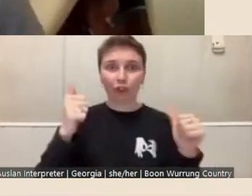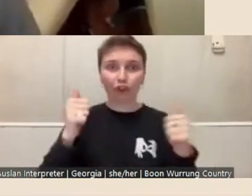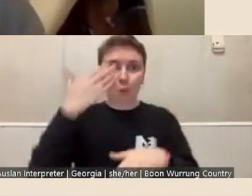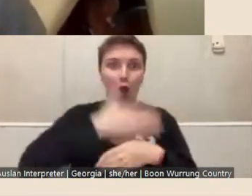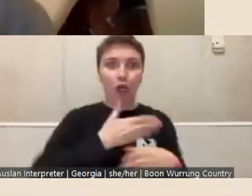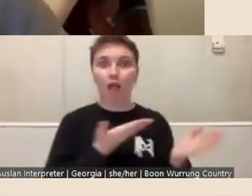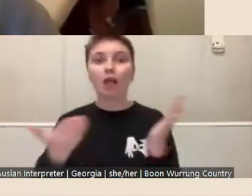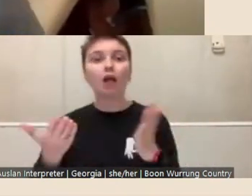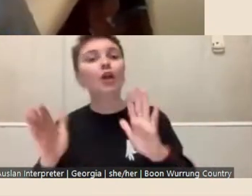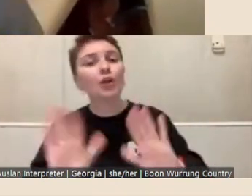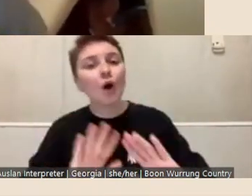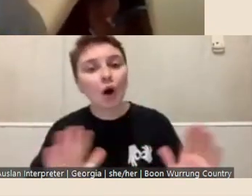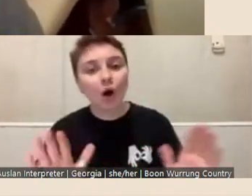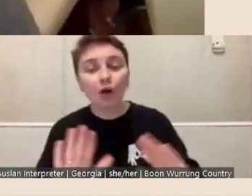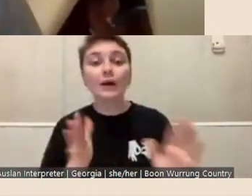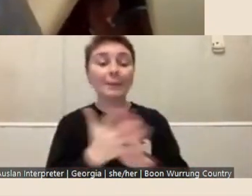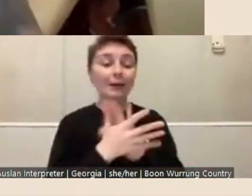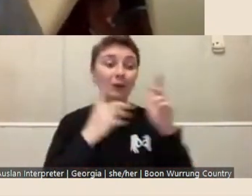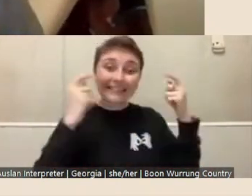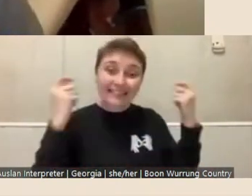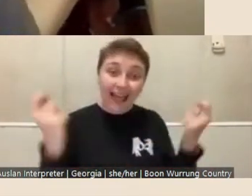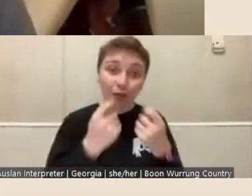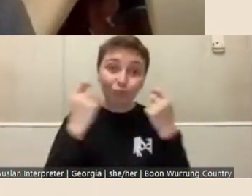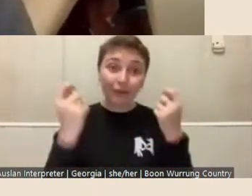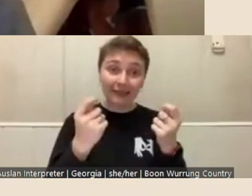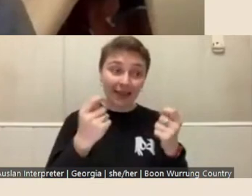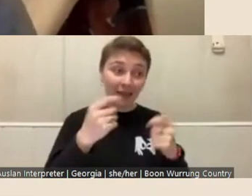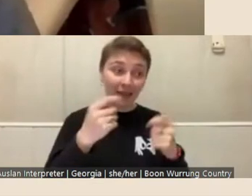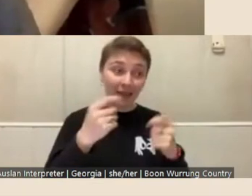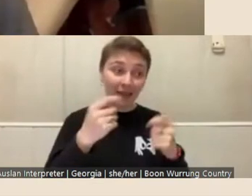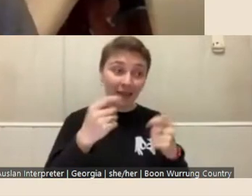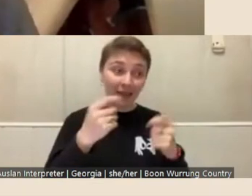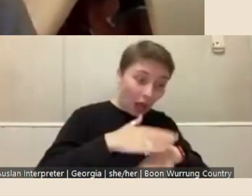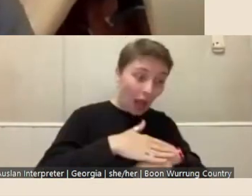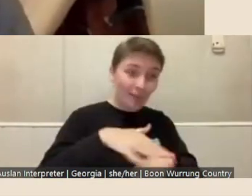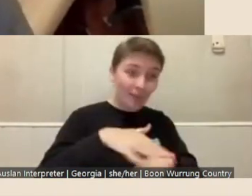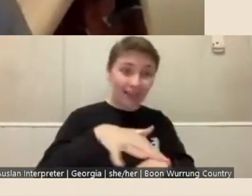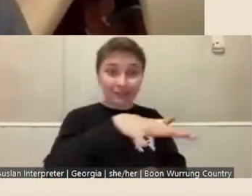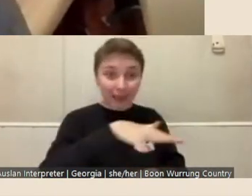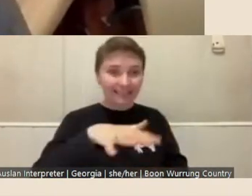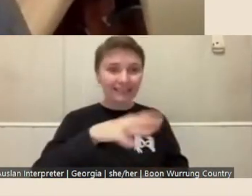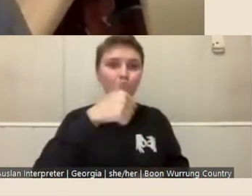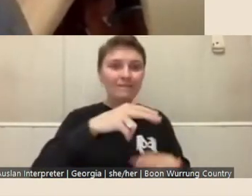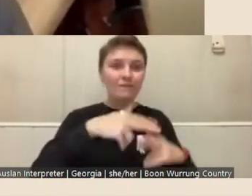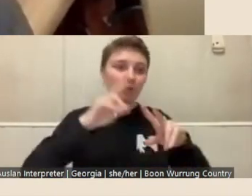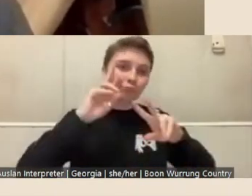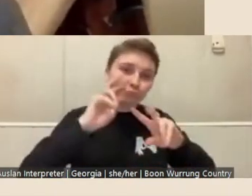celebrate the fact that that space and time is being used for people's research and creativity.